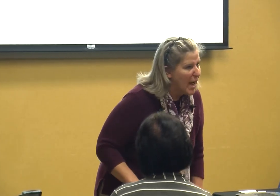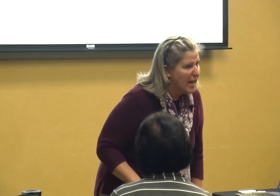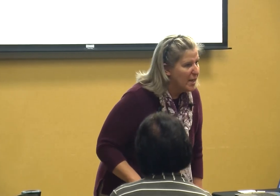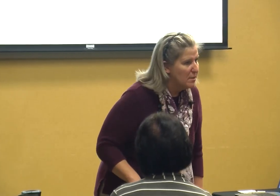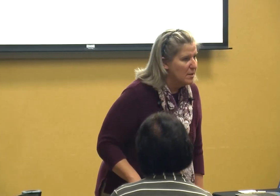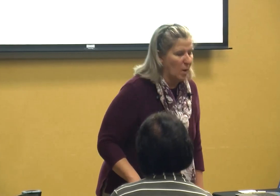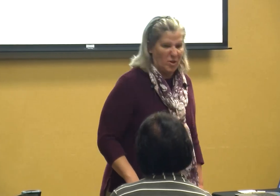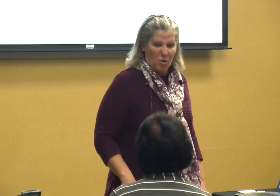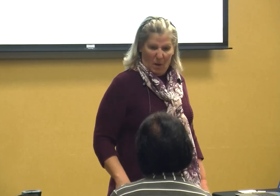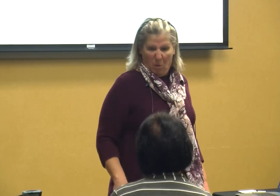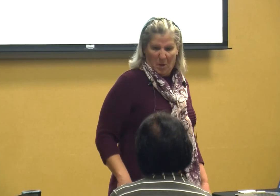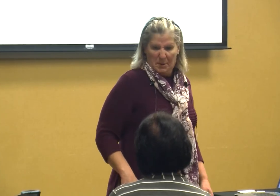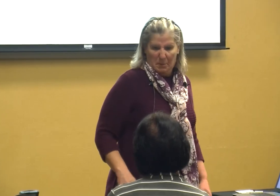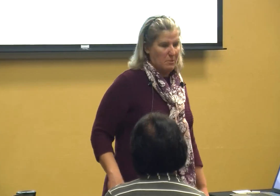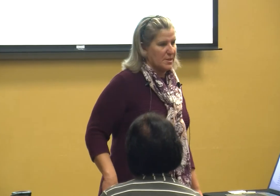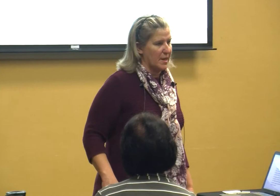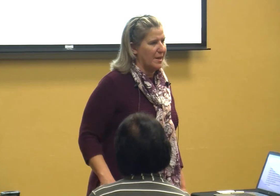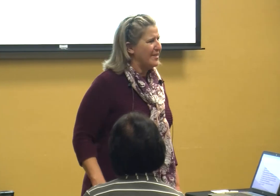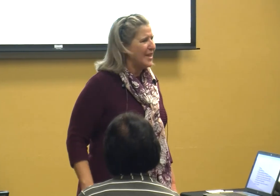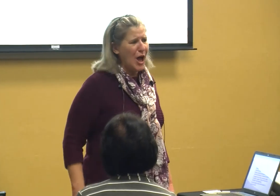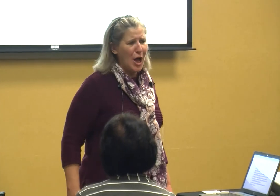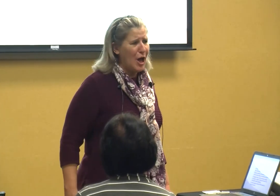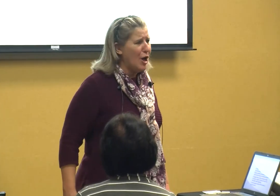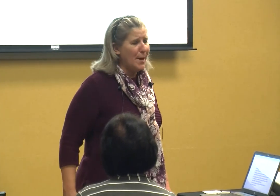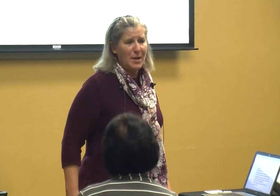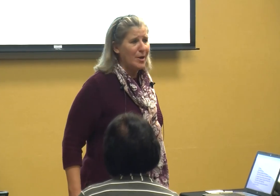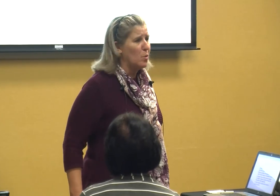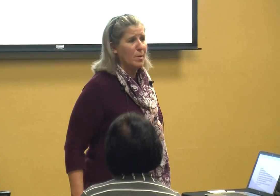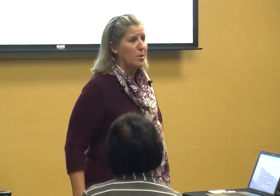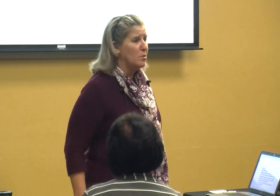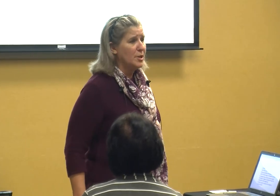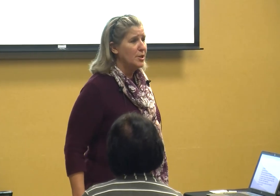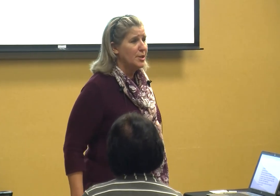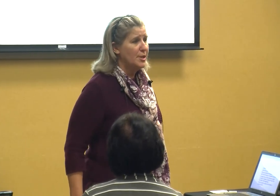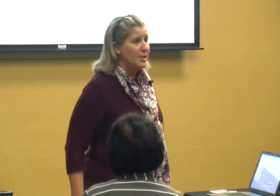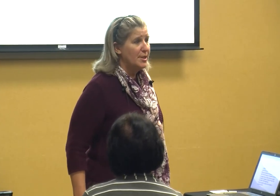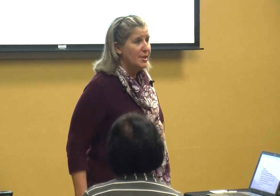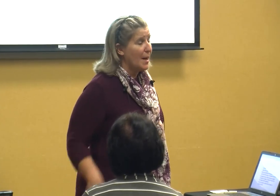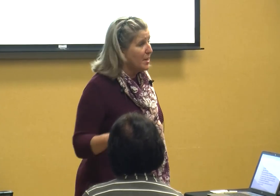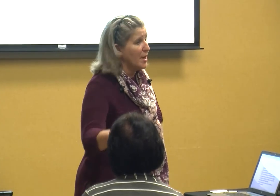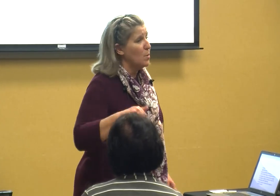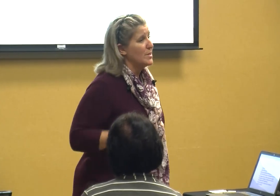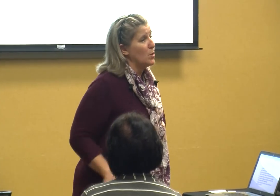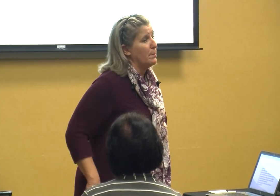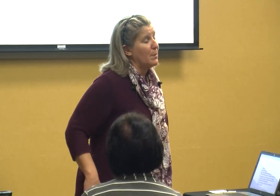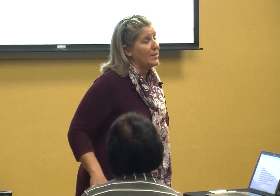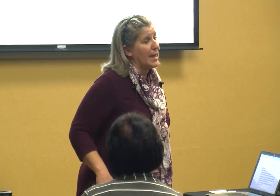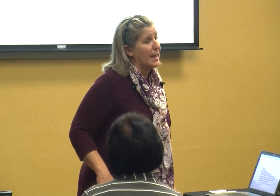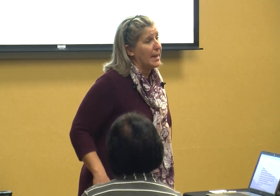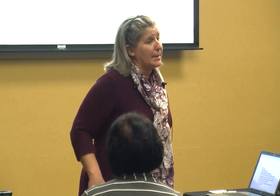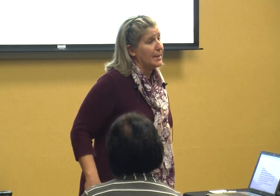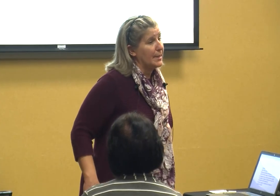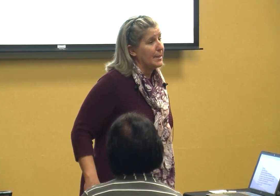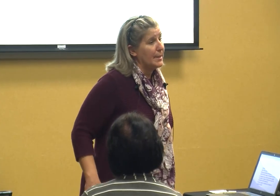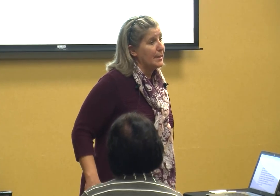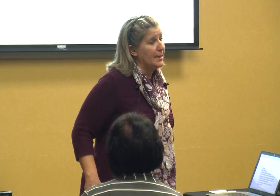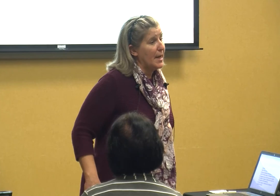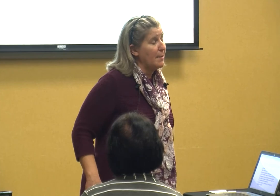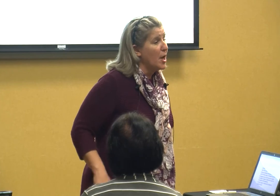oh you're a horrible person no I'm not horrible I'm not always going to be with that kid I'm not